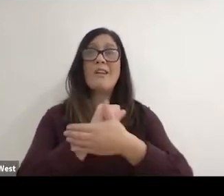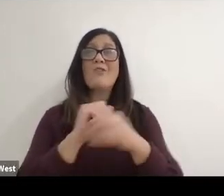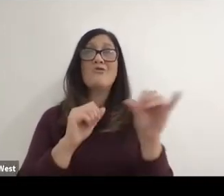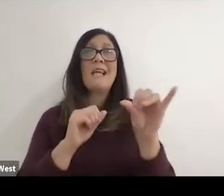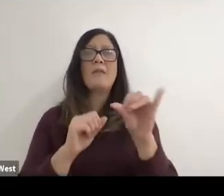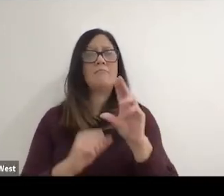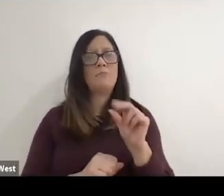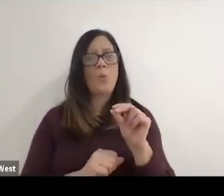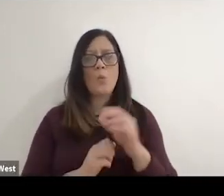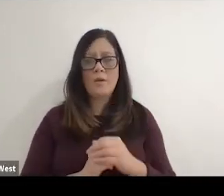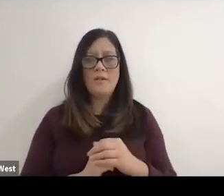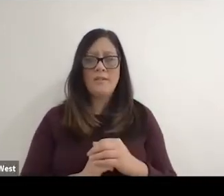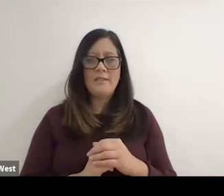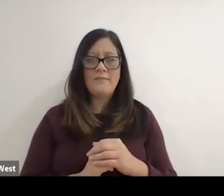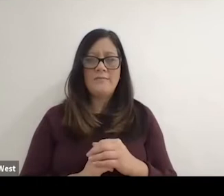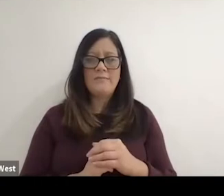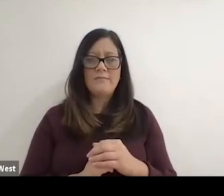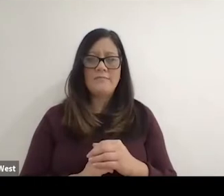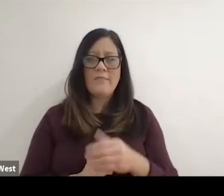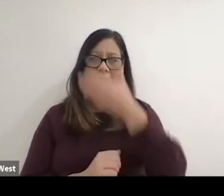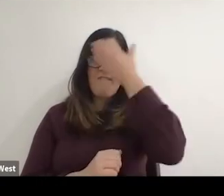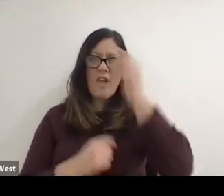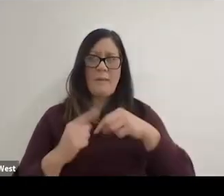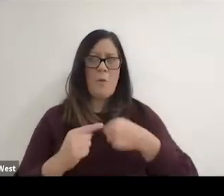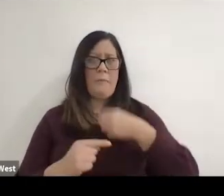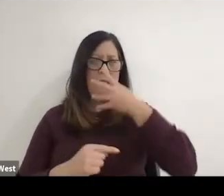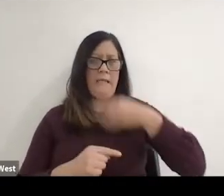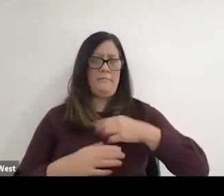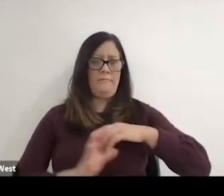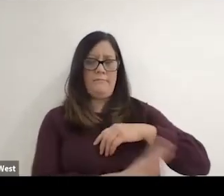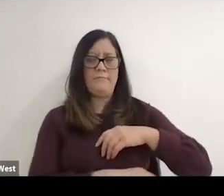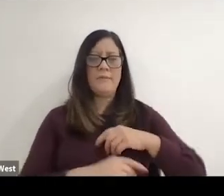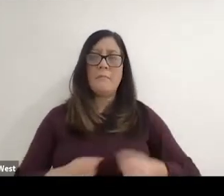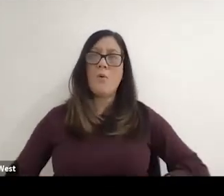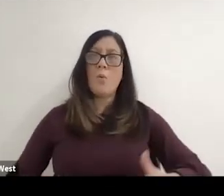every country. And one thing that. Forget about me, but wheelchair basketball kicked off in